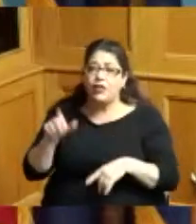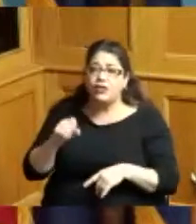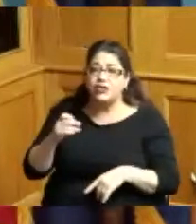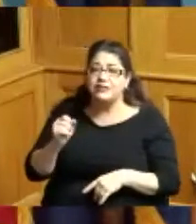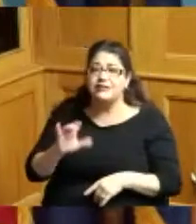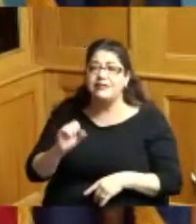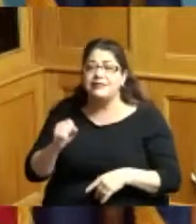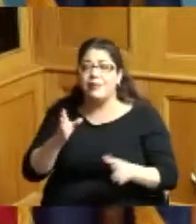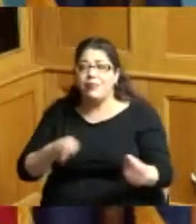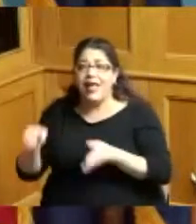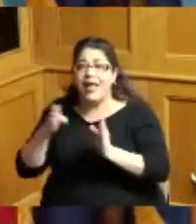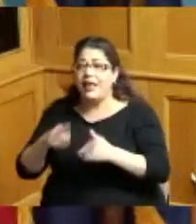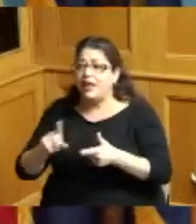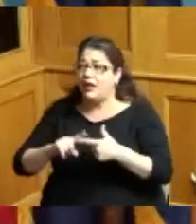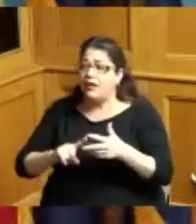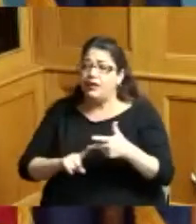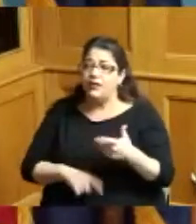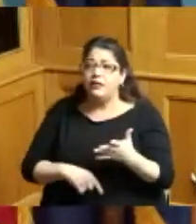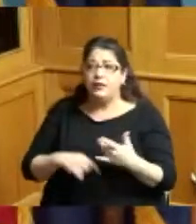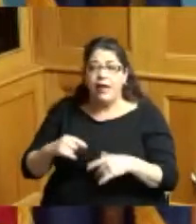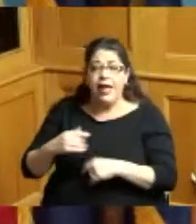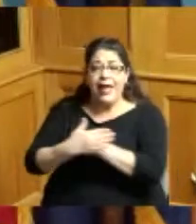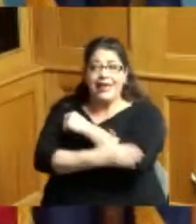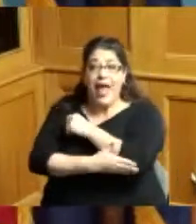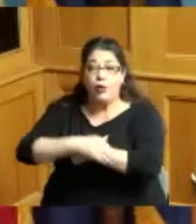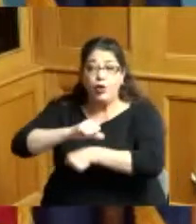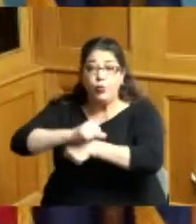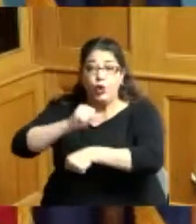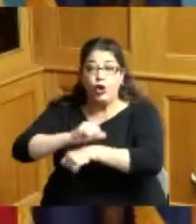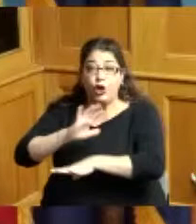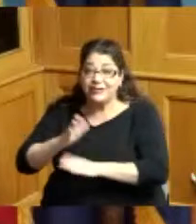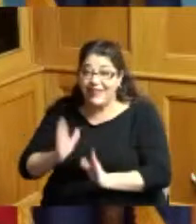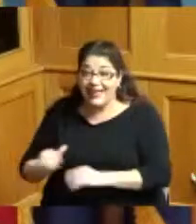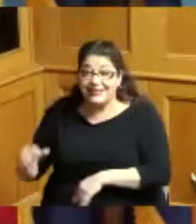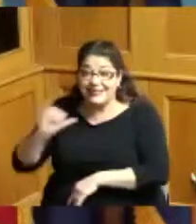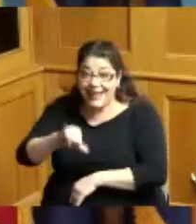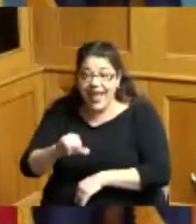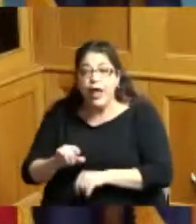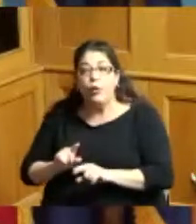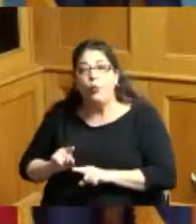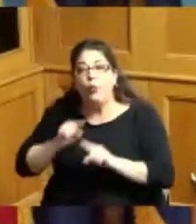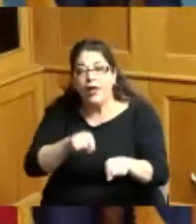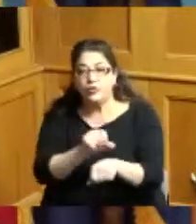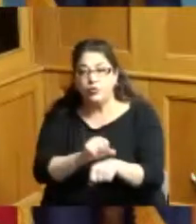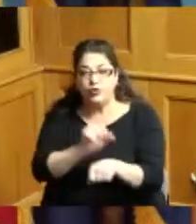and believe me there were some county workers working that day at that event we said we didn't